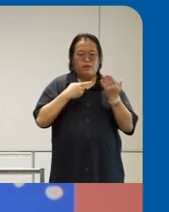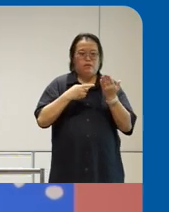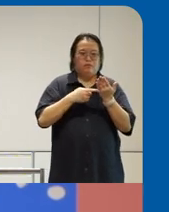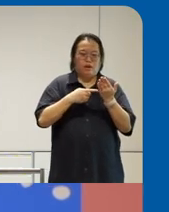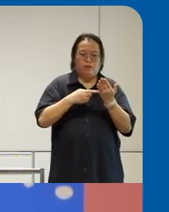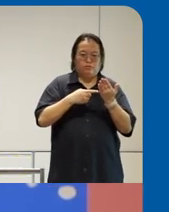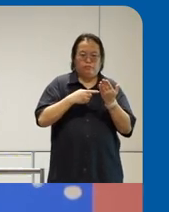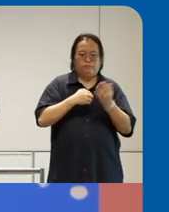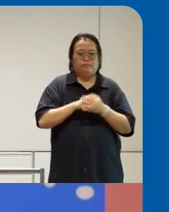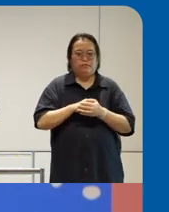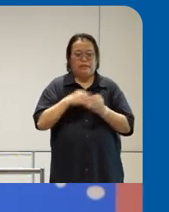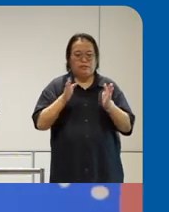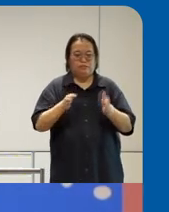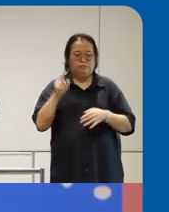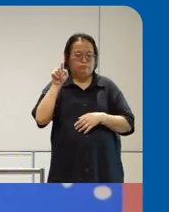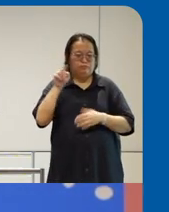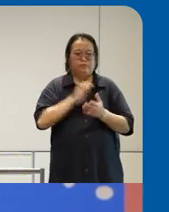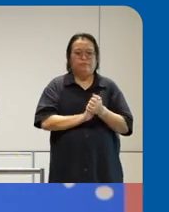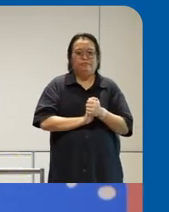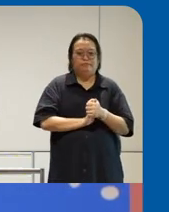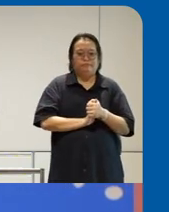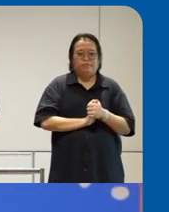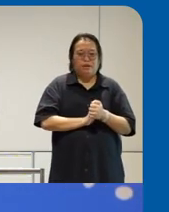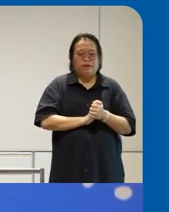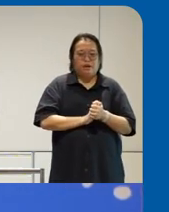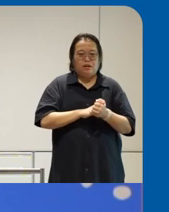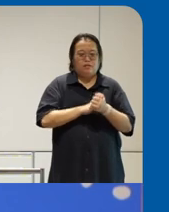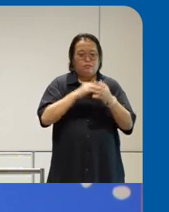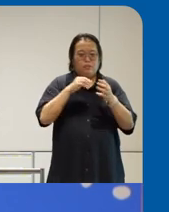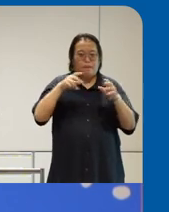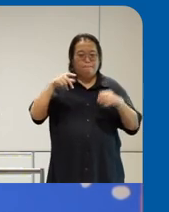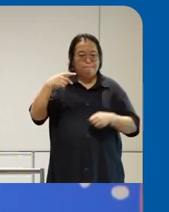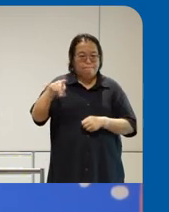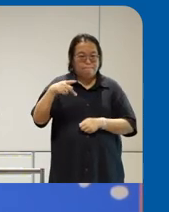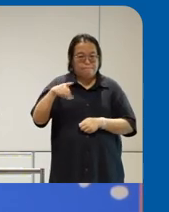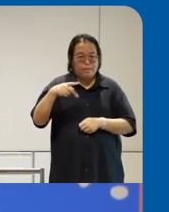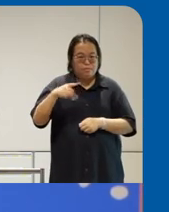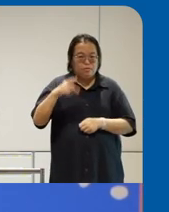Purple hats uh long story on why it's called hats but purple because color of inclusion uh